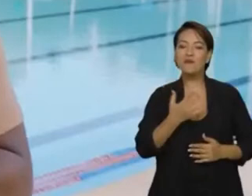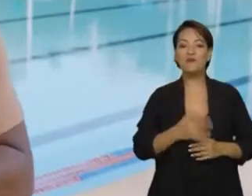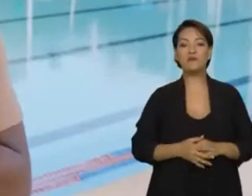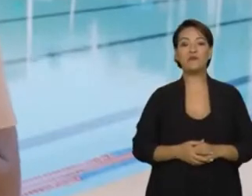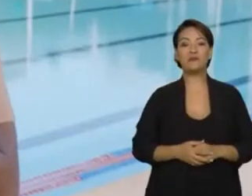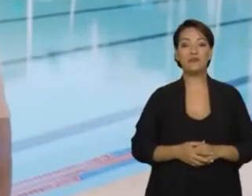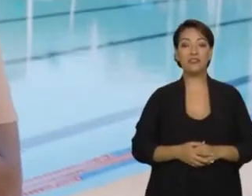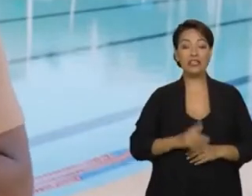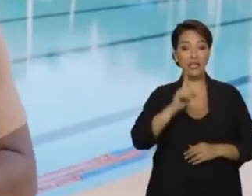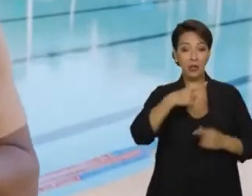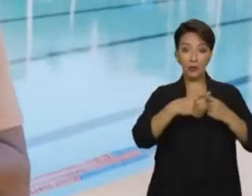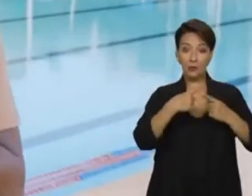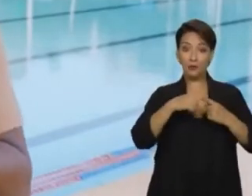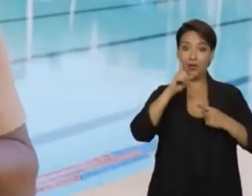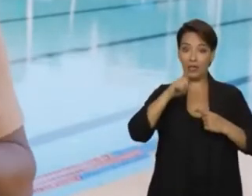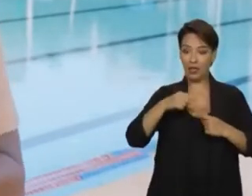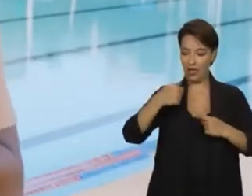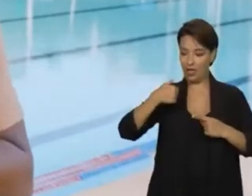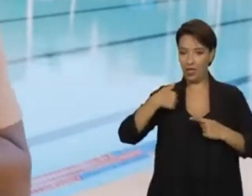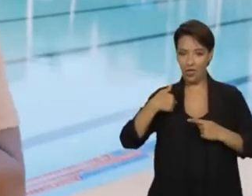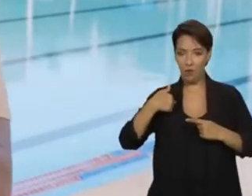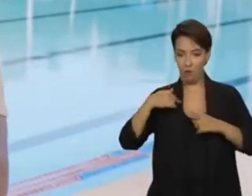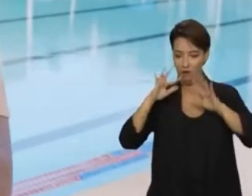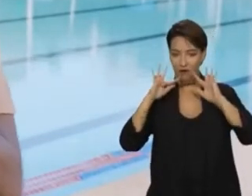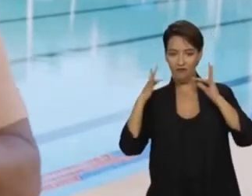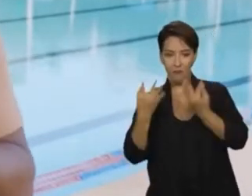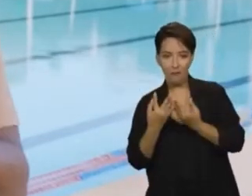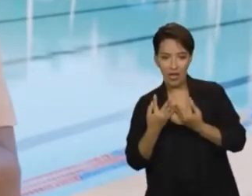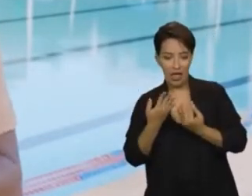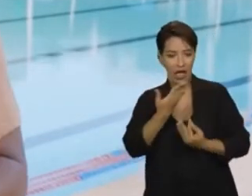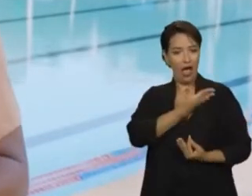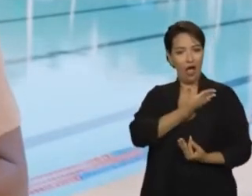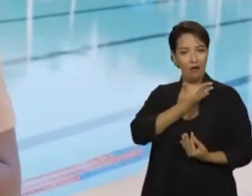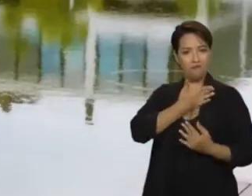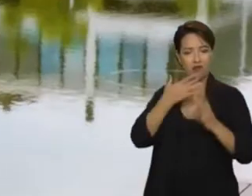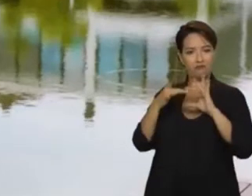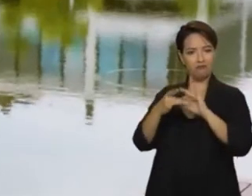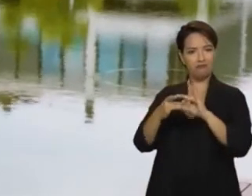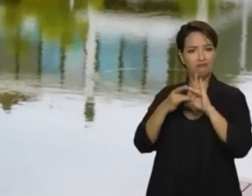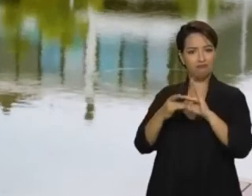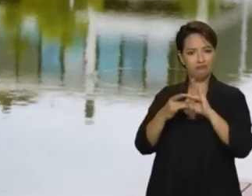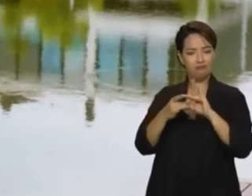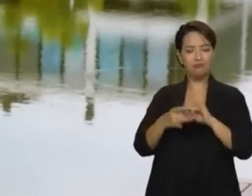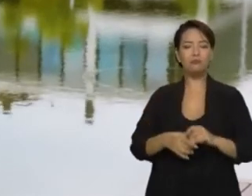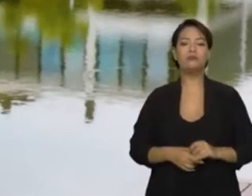And it establishes this link between me and family, between me and friends. Especially in old age,